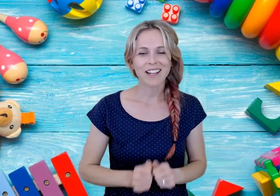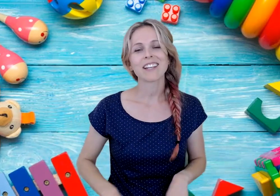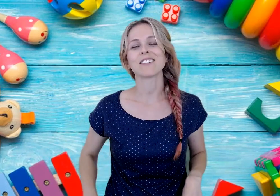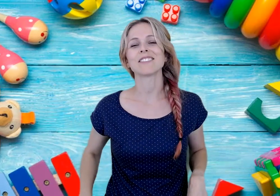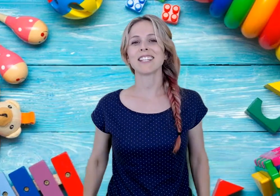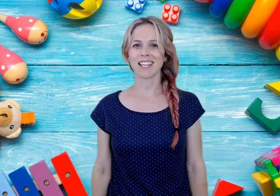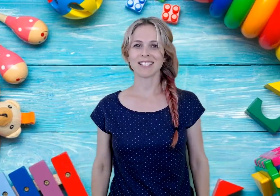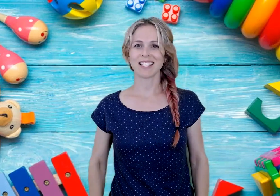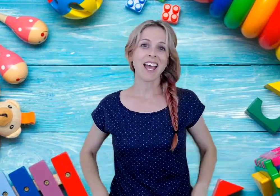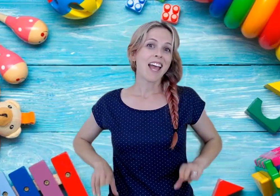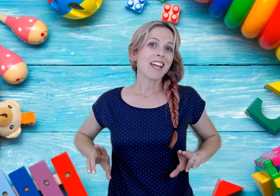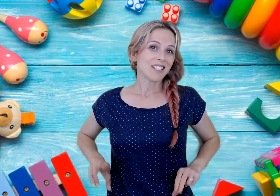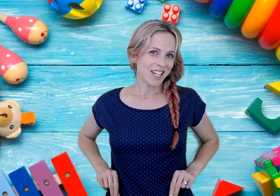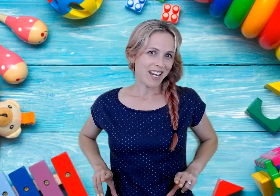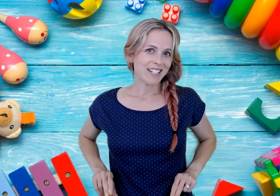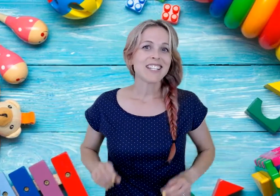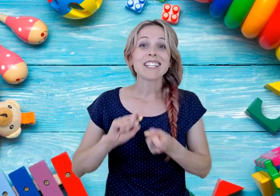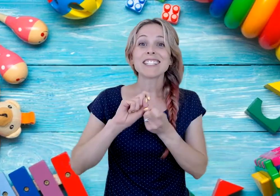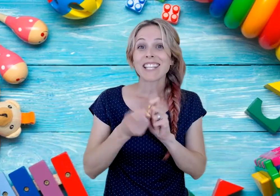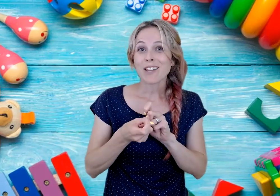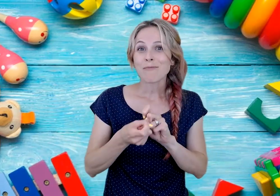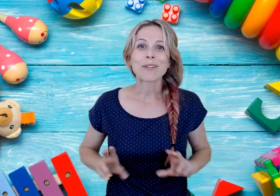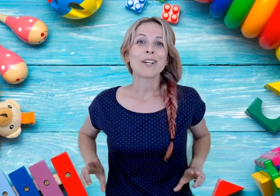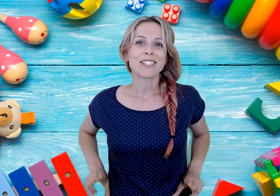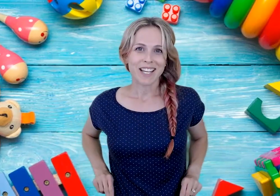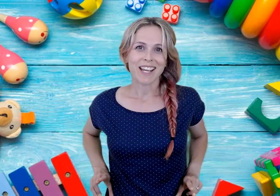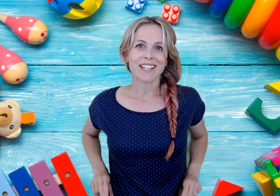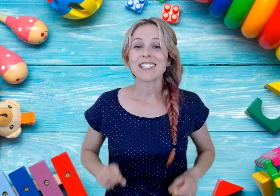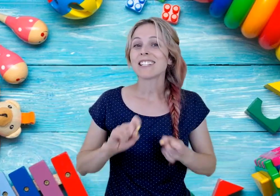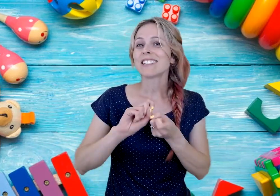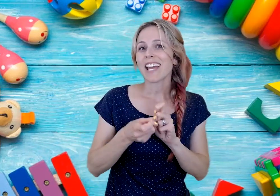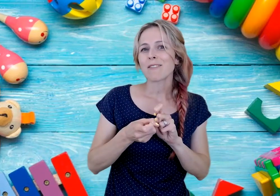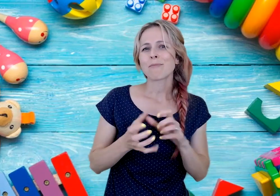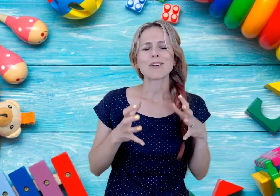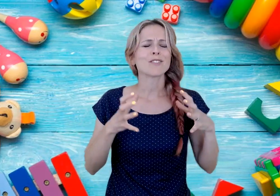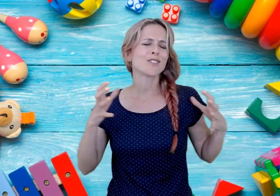It goes like this: Changing diaper, changing diaper